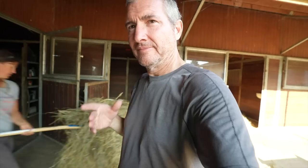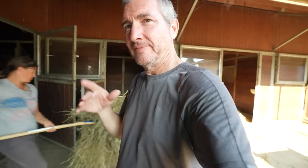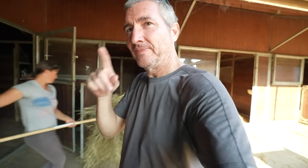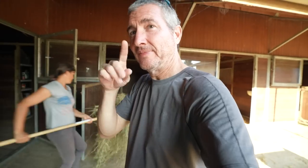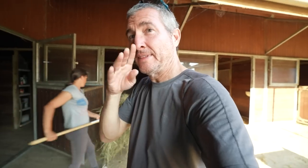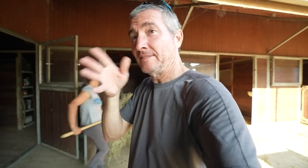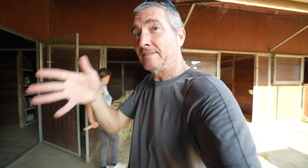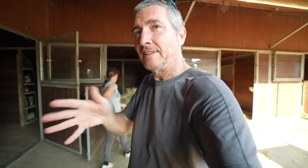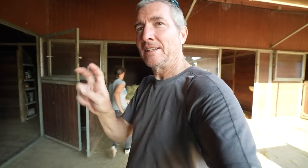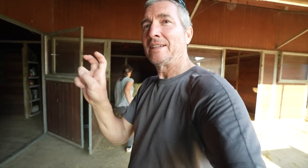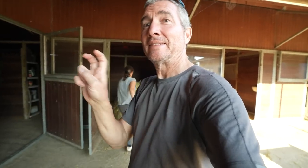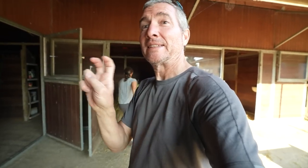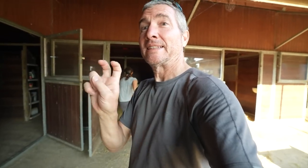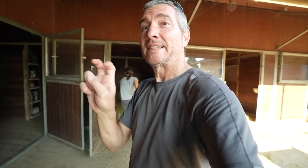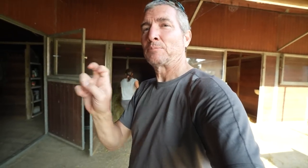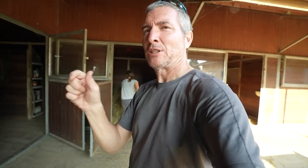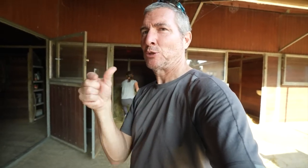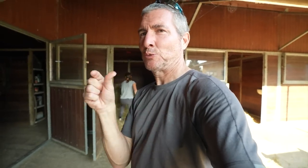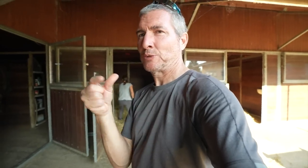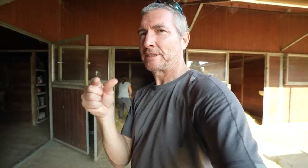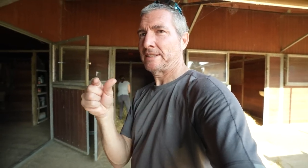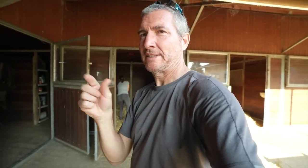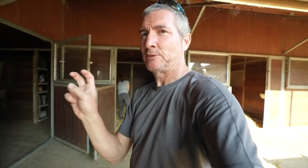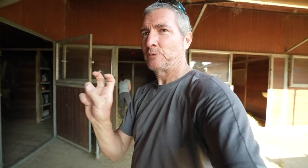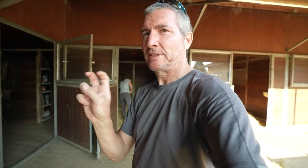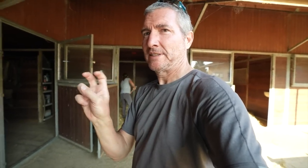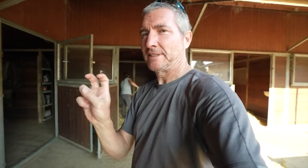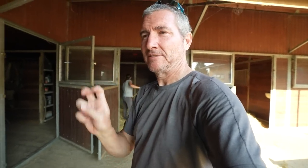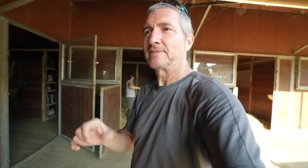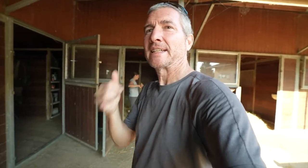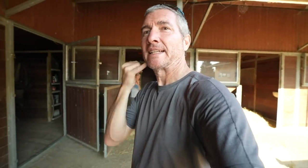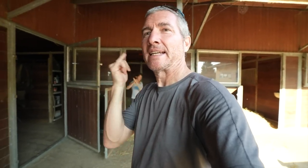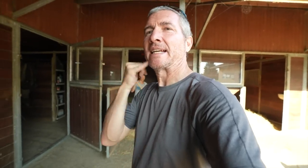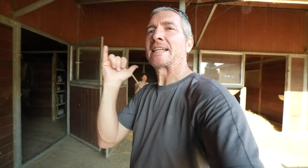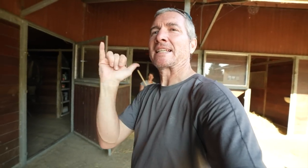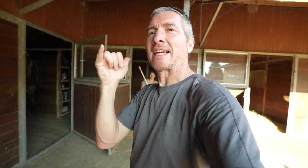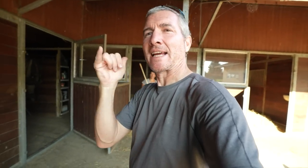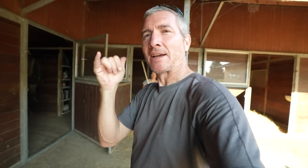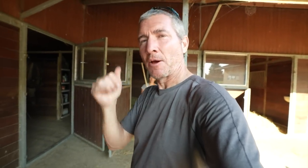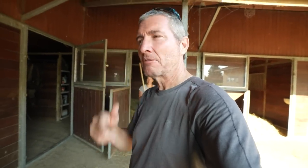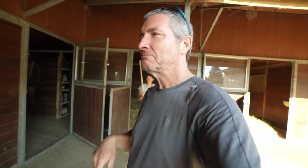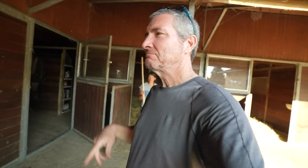This is the sign for green, and this is for yellow.